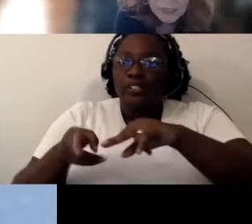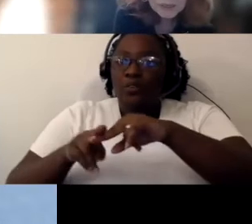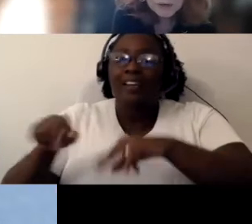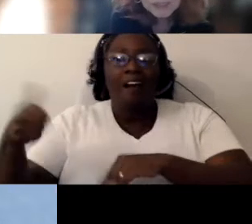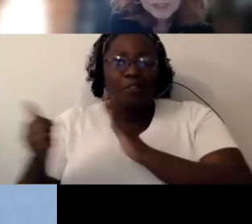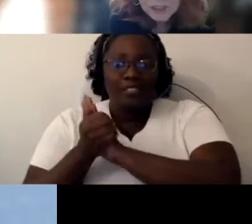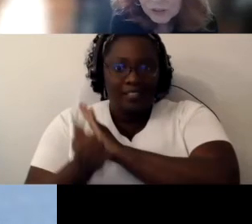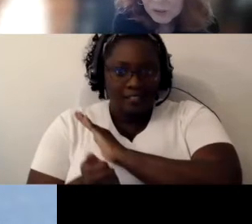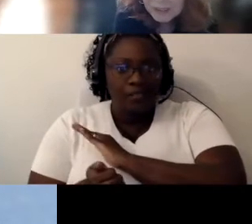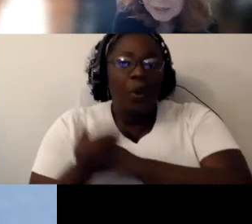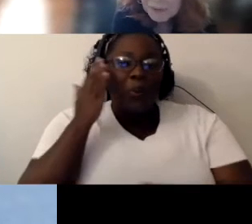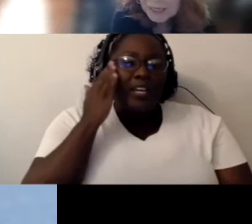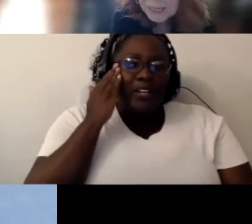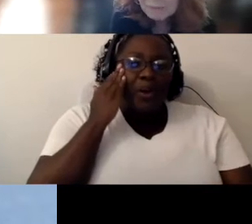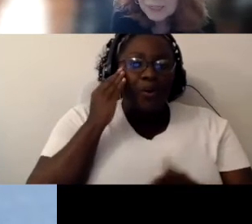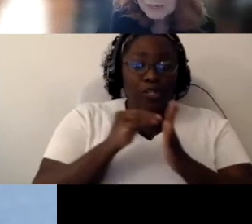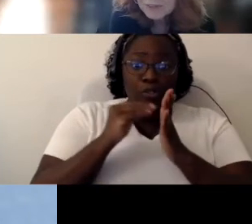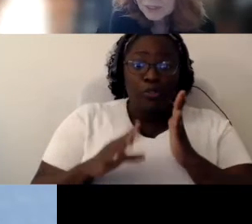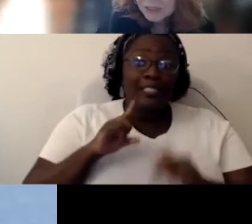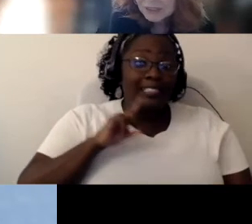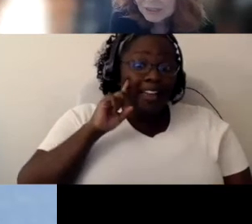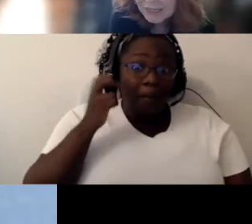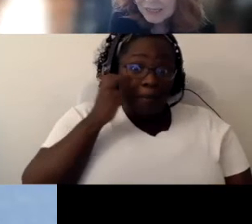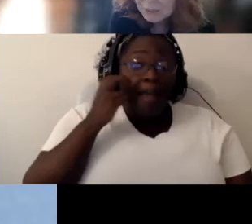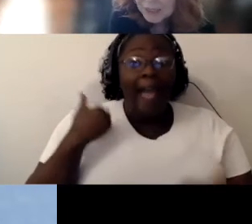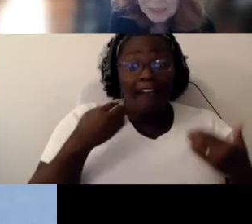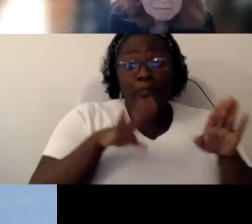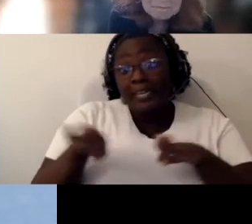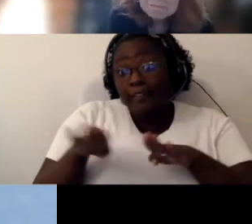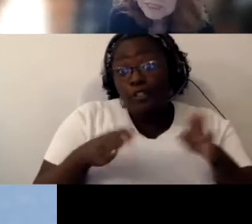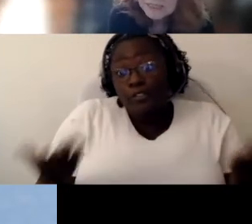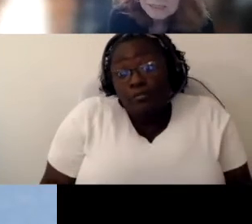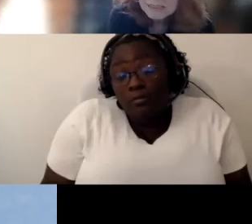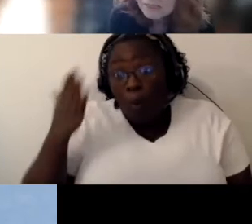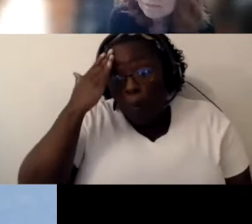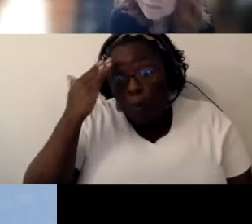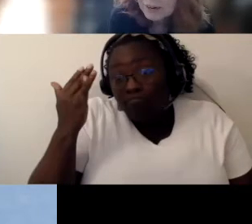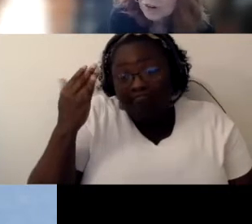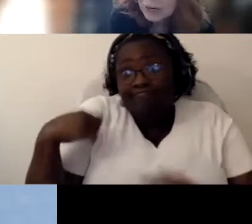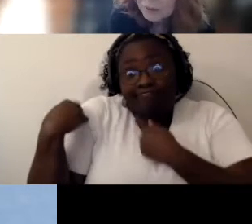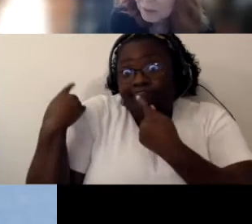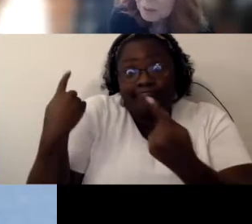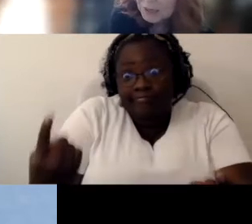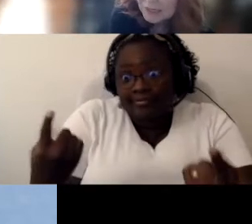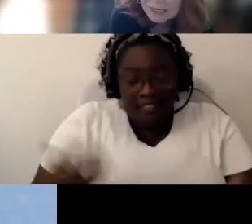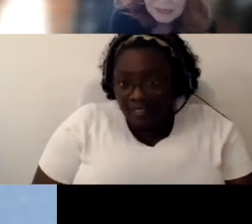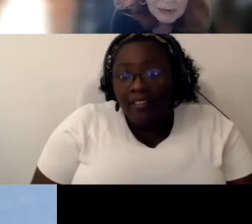We know that students that are deafblind have behaviors that's been since ever I remember